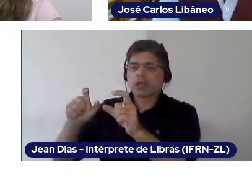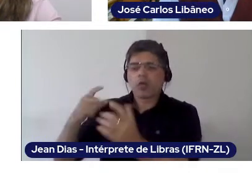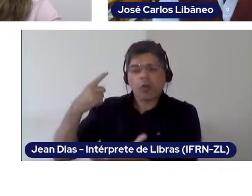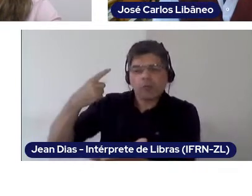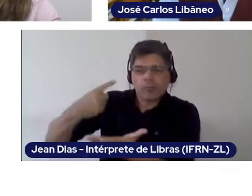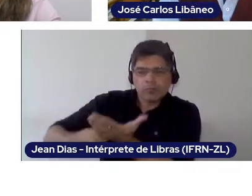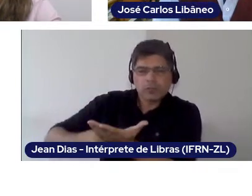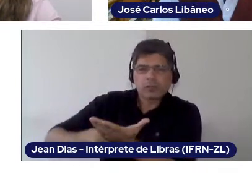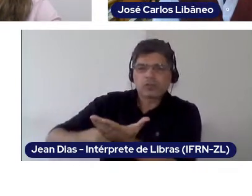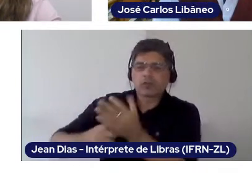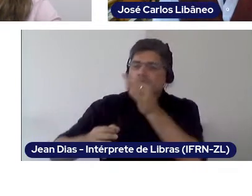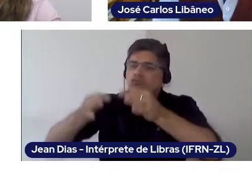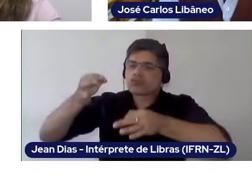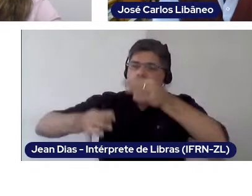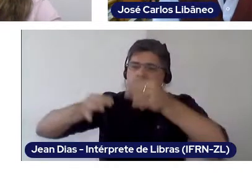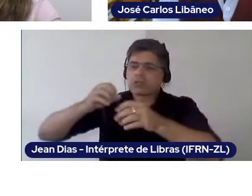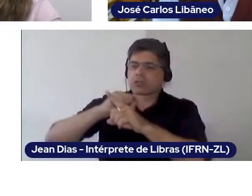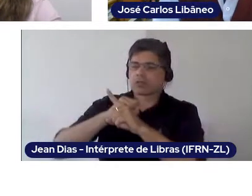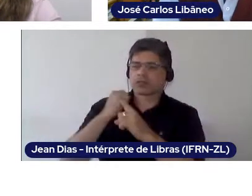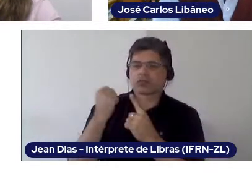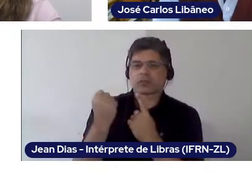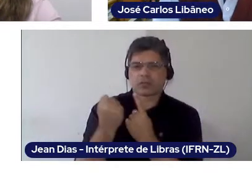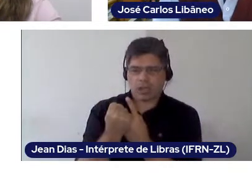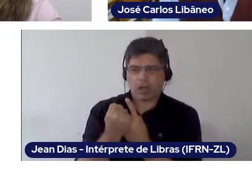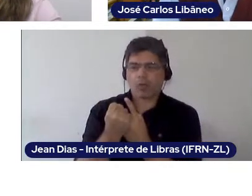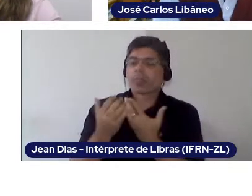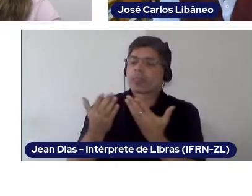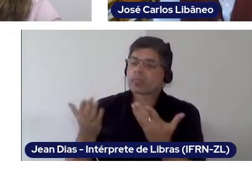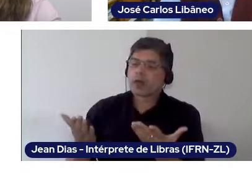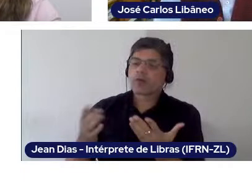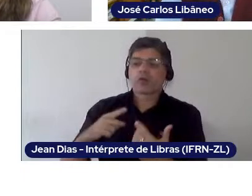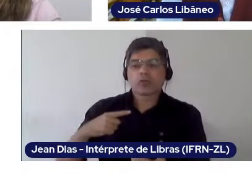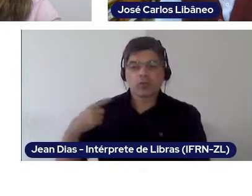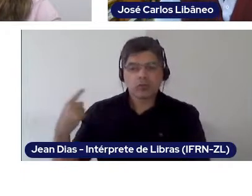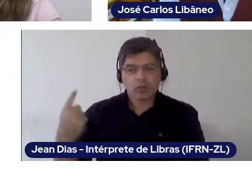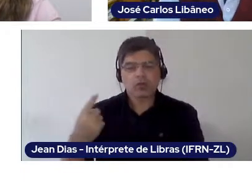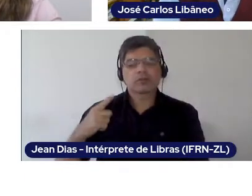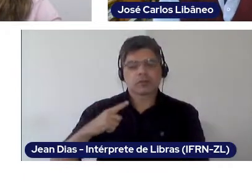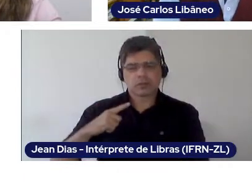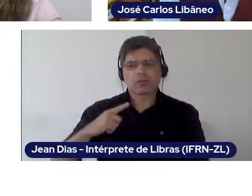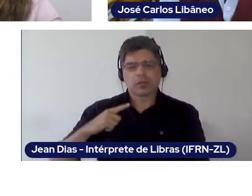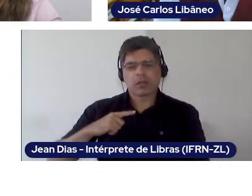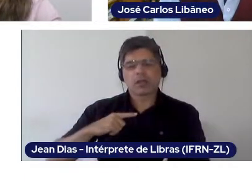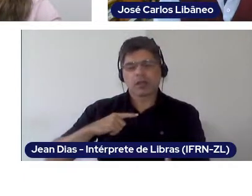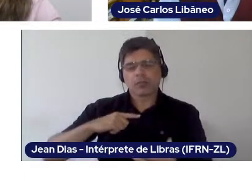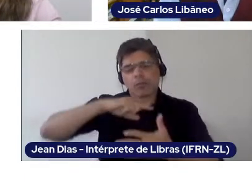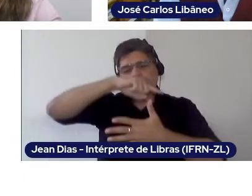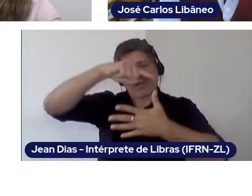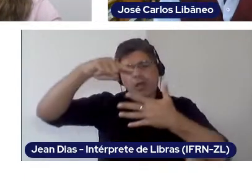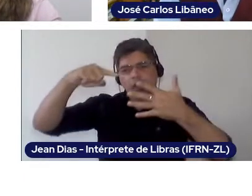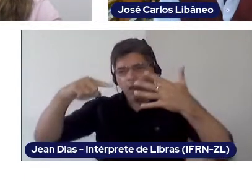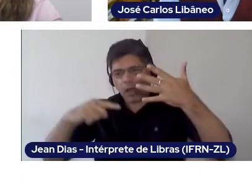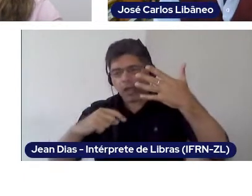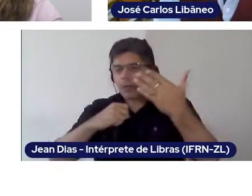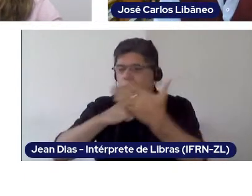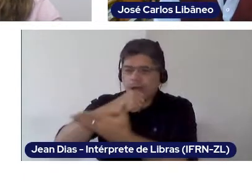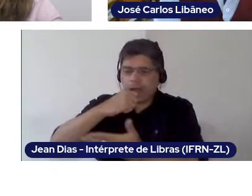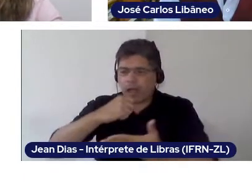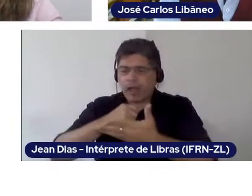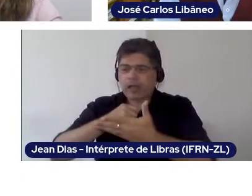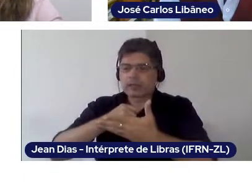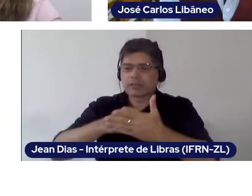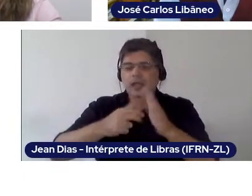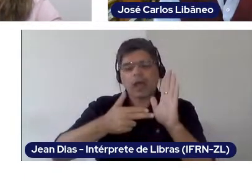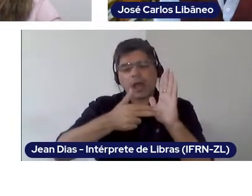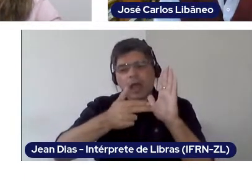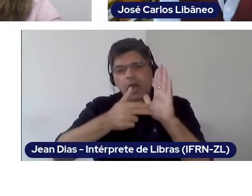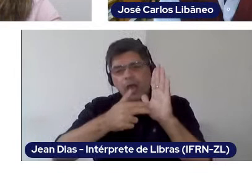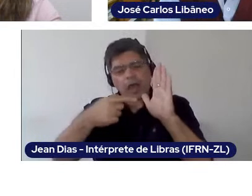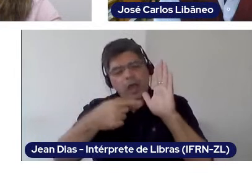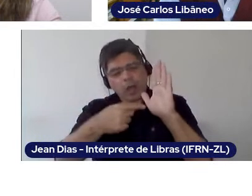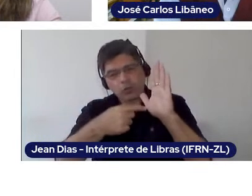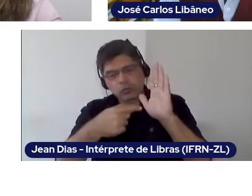So, we have great pilars, both when we consider great intelectuals and great predagogical projects.